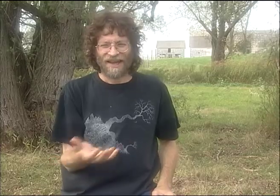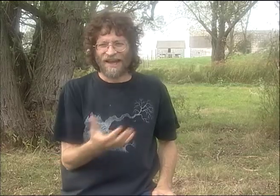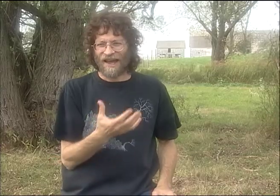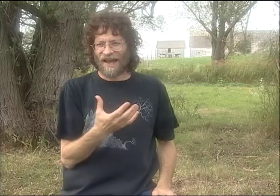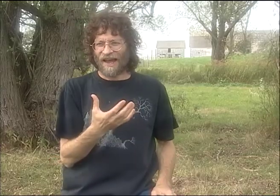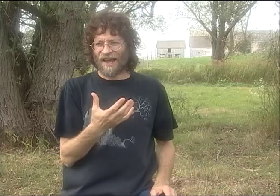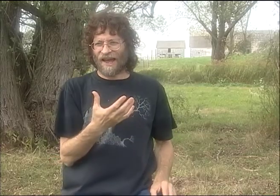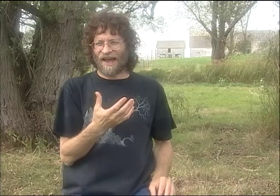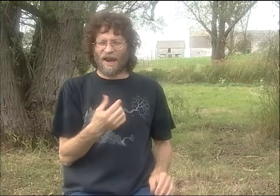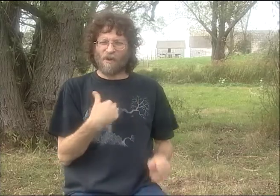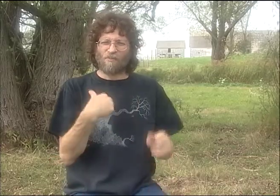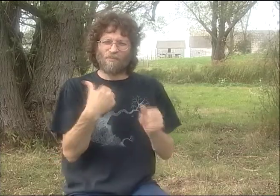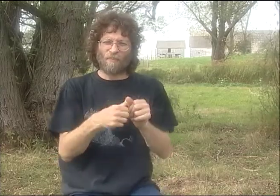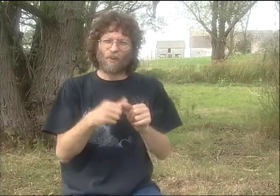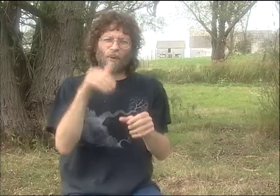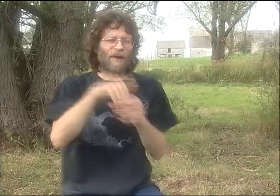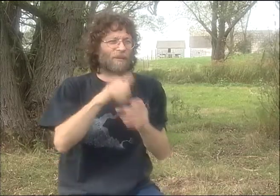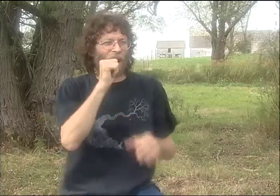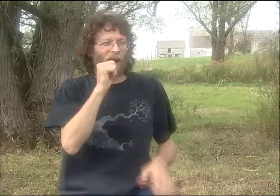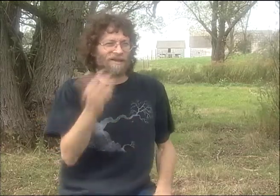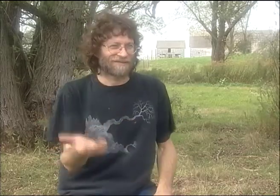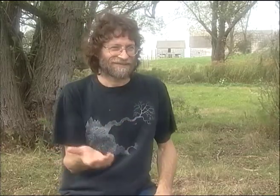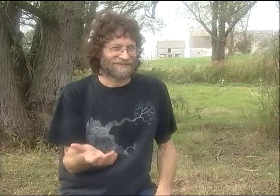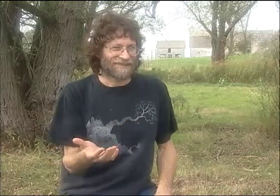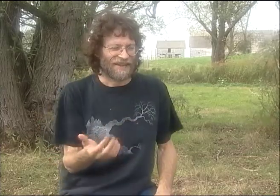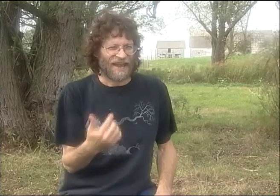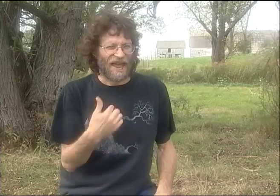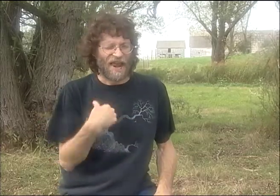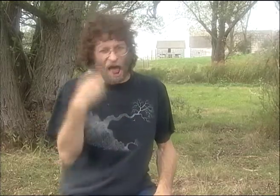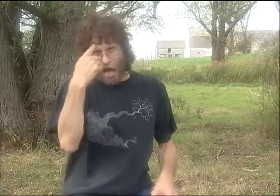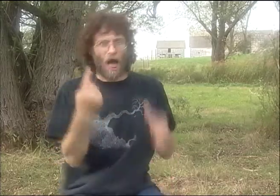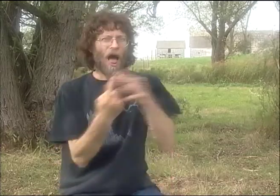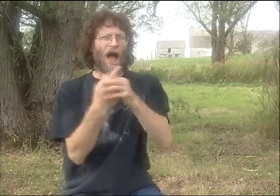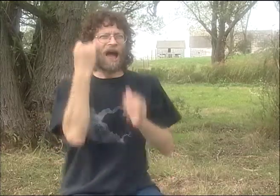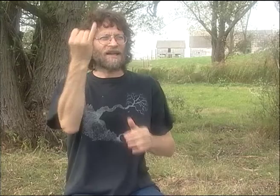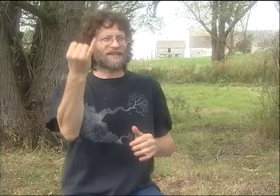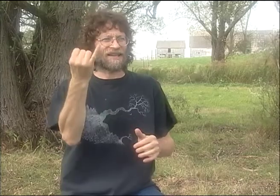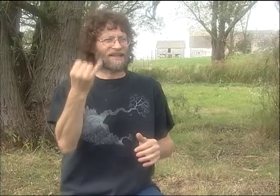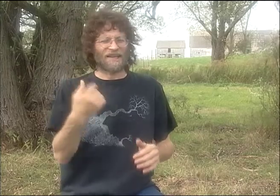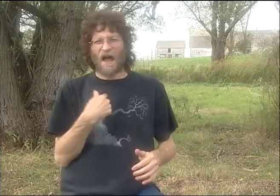SO OPPRESSION AND WAR AND UNREST, THAT WAS ALL GOING ON IN MY MIND.